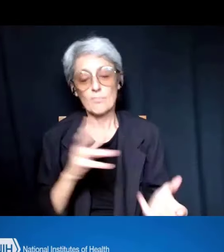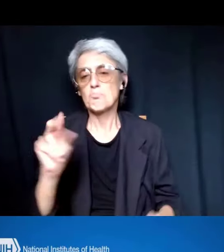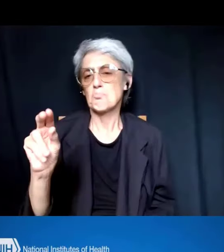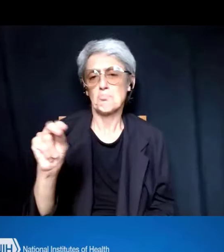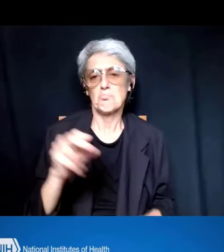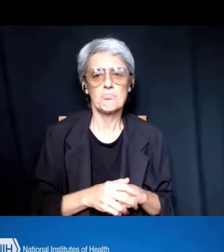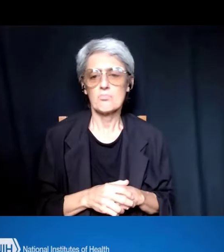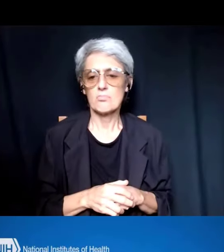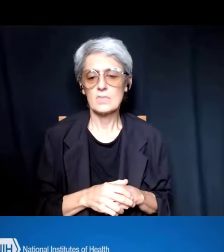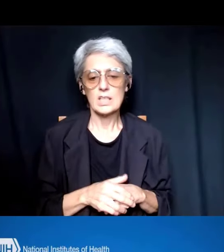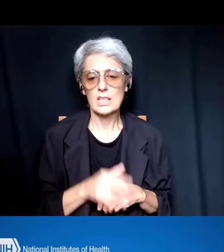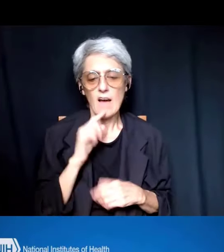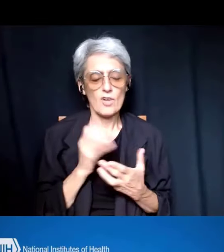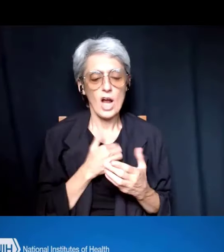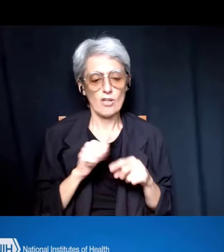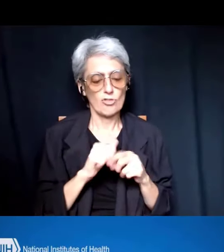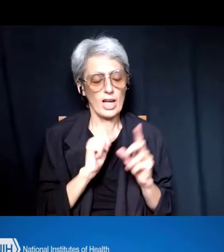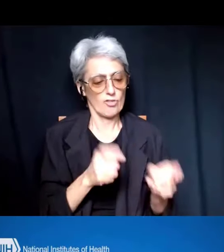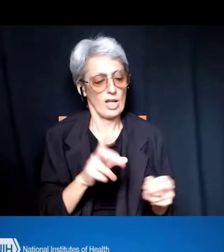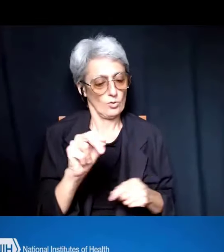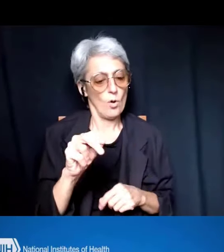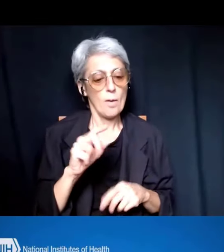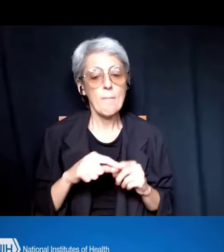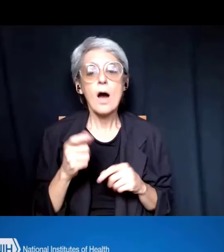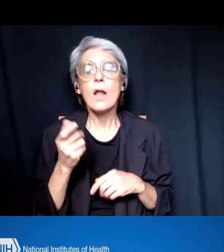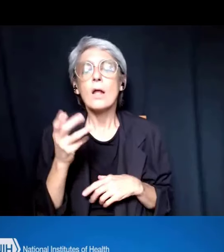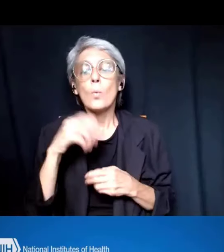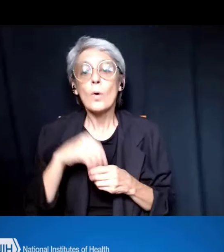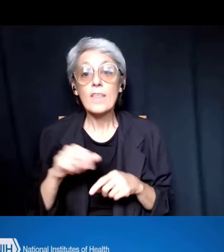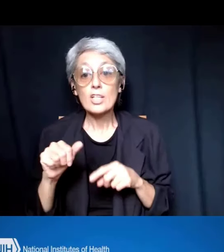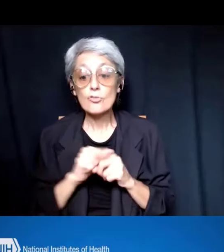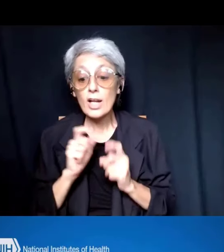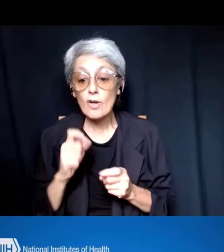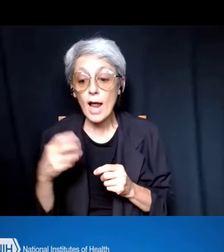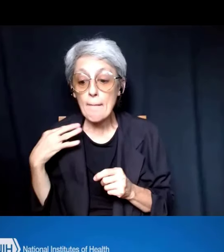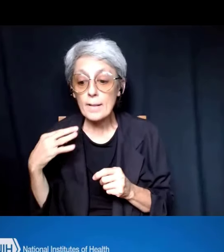but there are some revisions within the training grant application and process